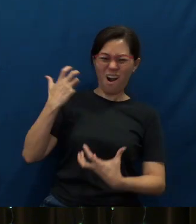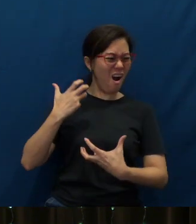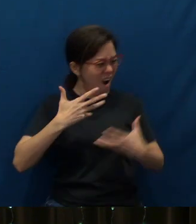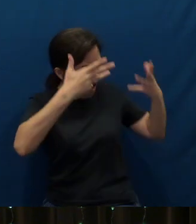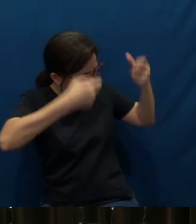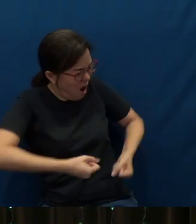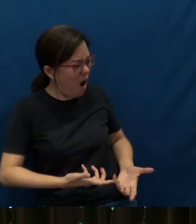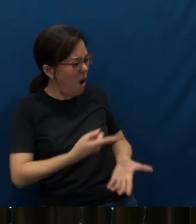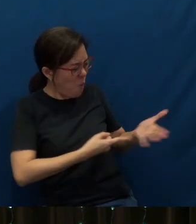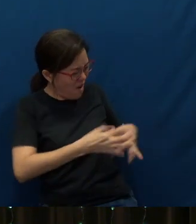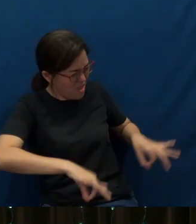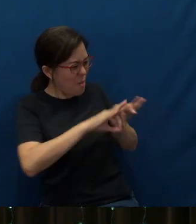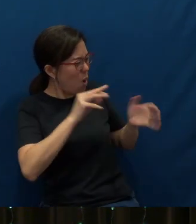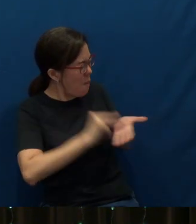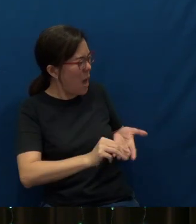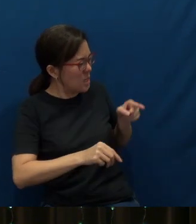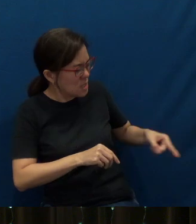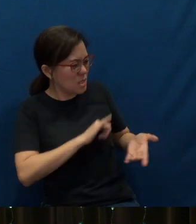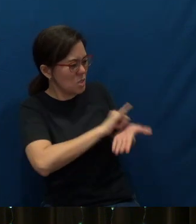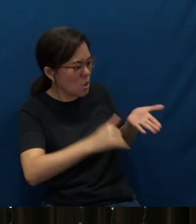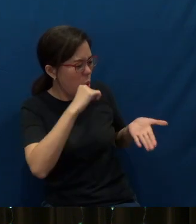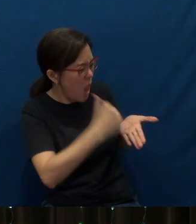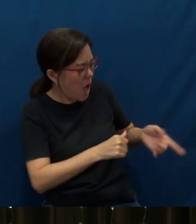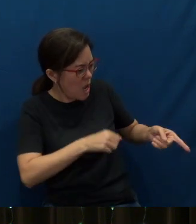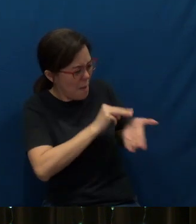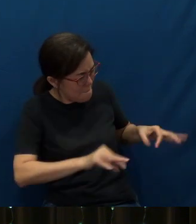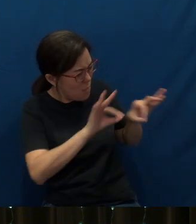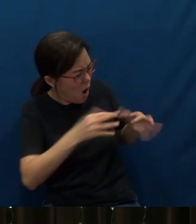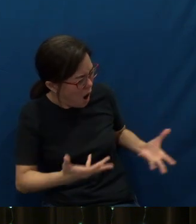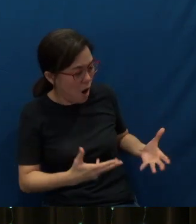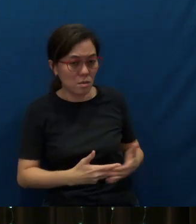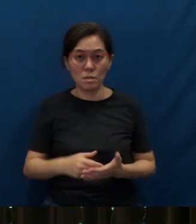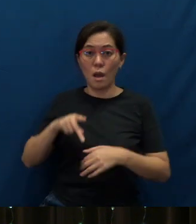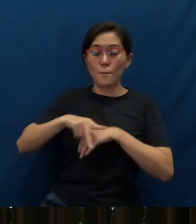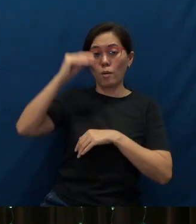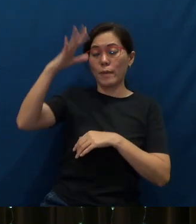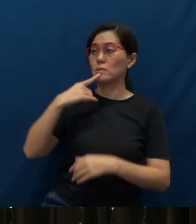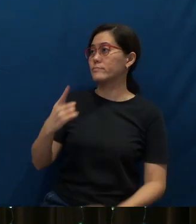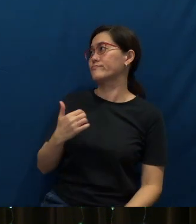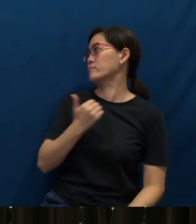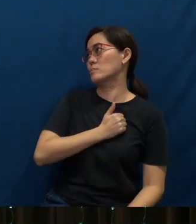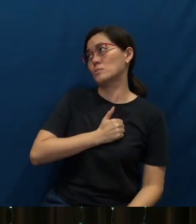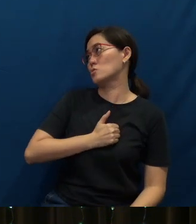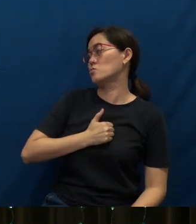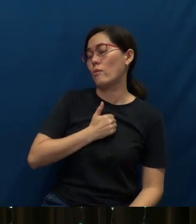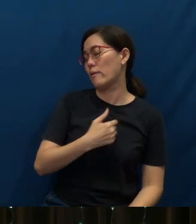What if there were important messages in those letters?” The postman replied: “I'm sorry, but I'm so tired.